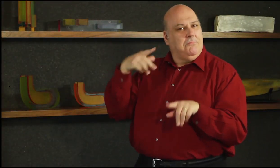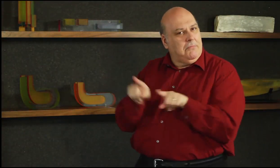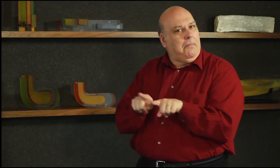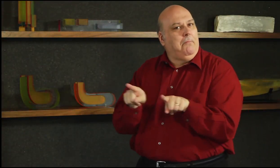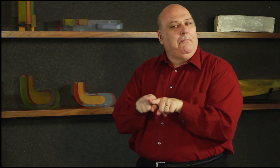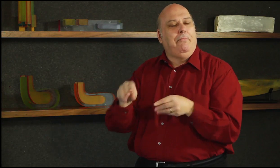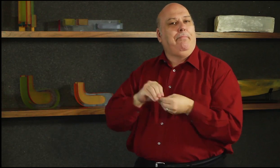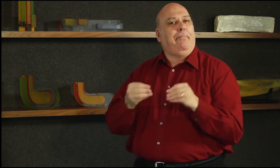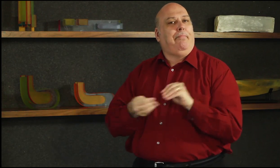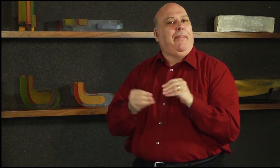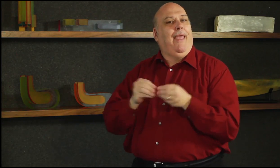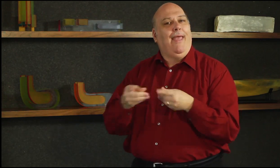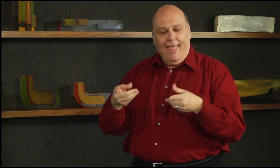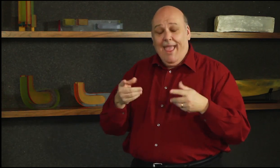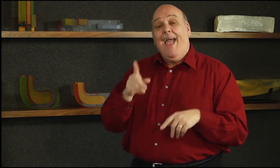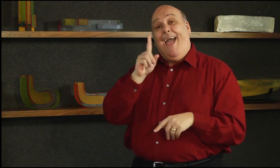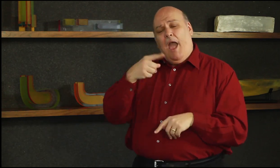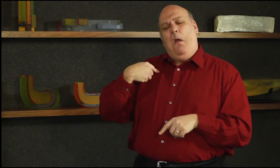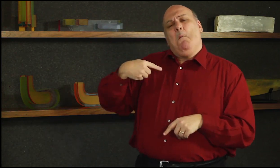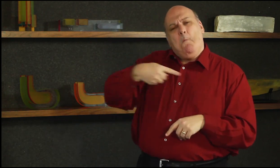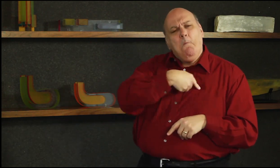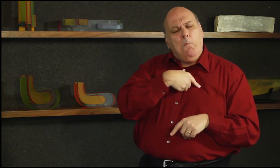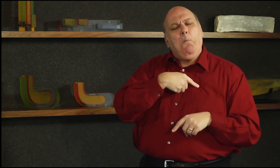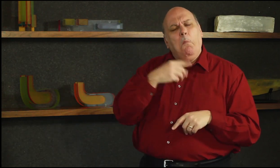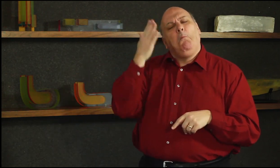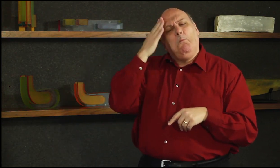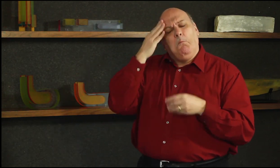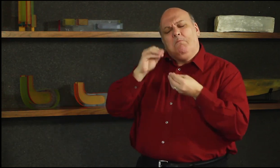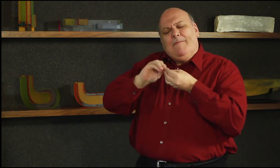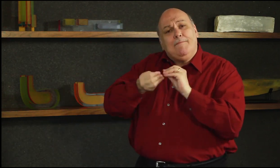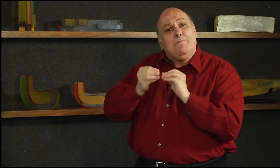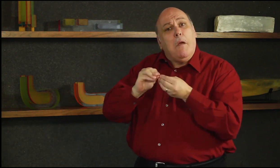deal with it? This can be a frustrating